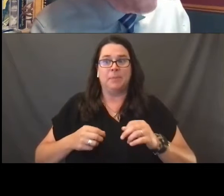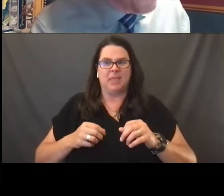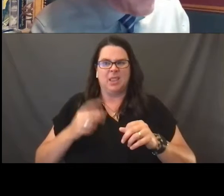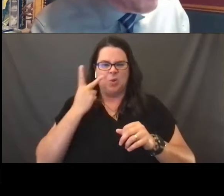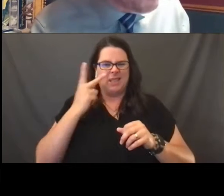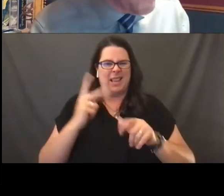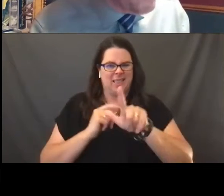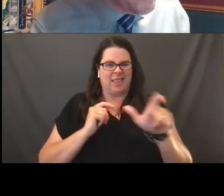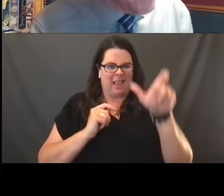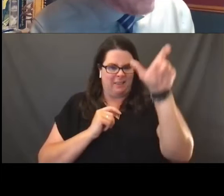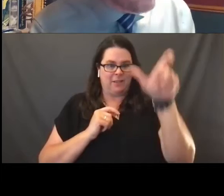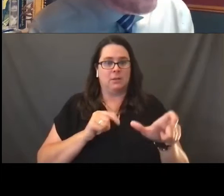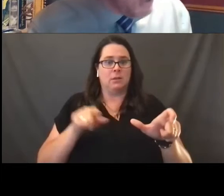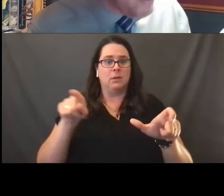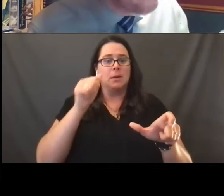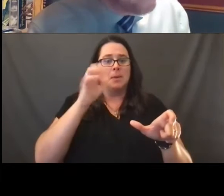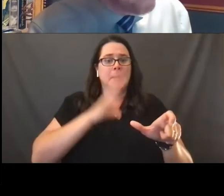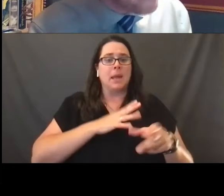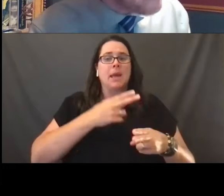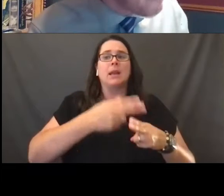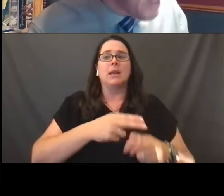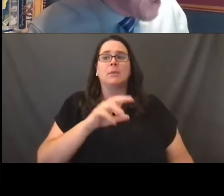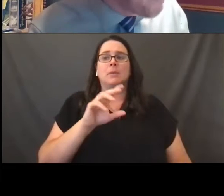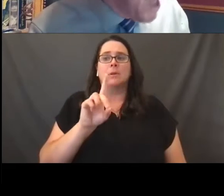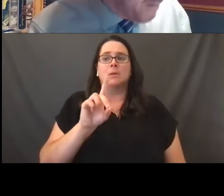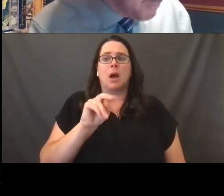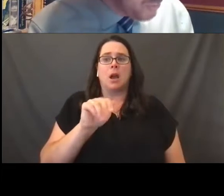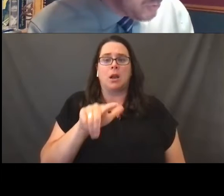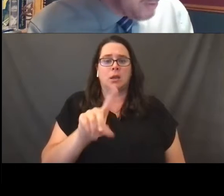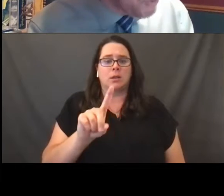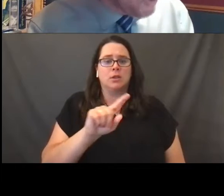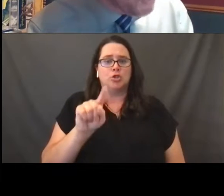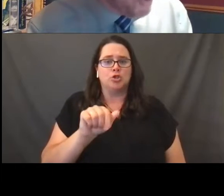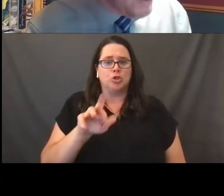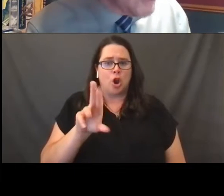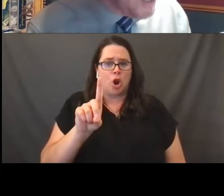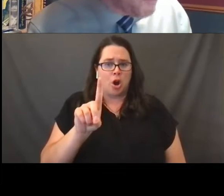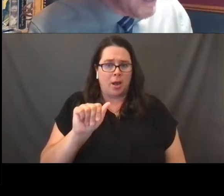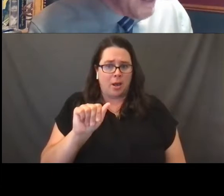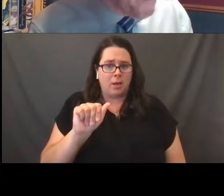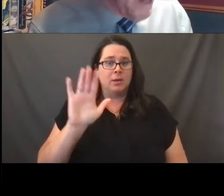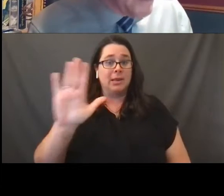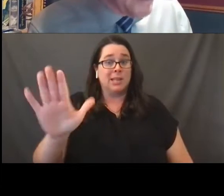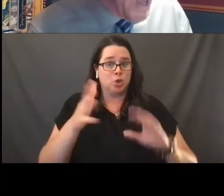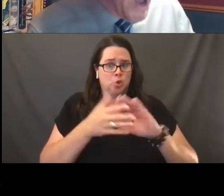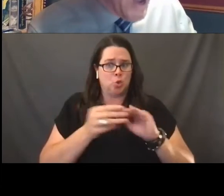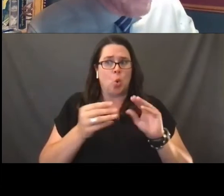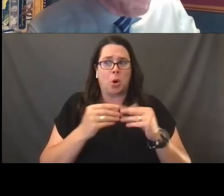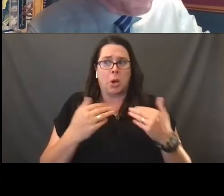that is a fellow named Donald Zarda. Mr. Zarda's story is equally compelling.